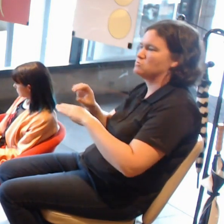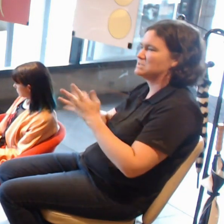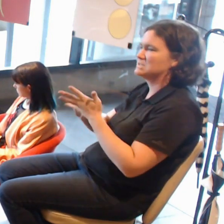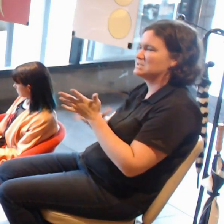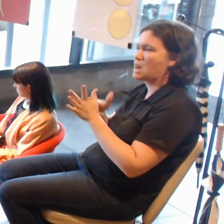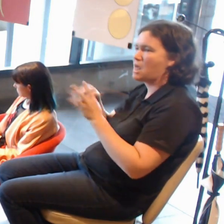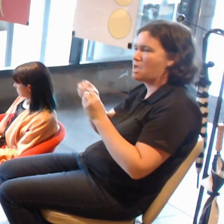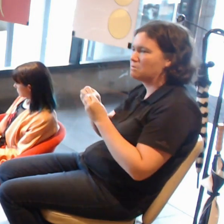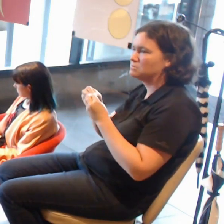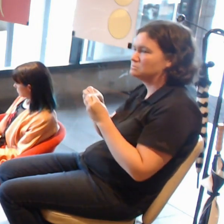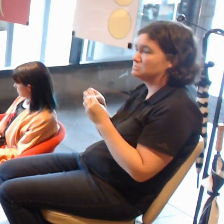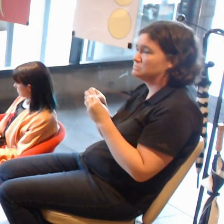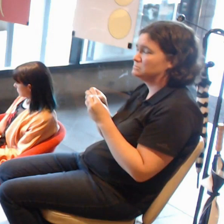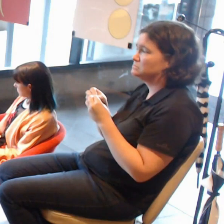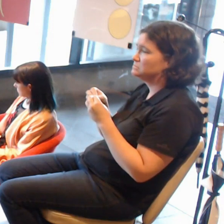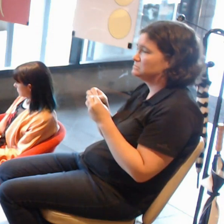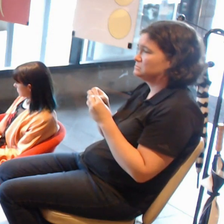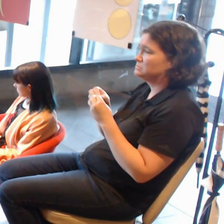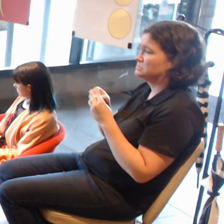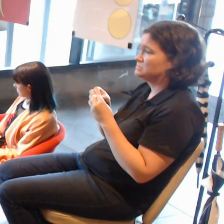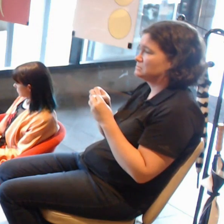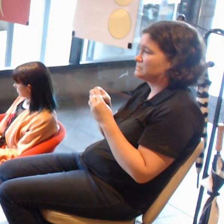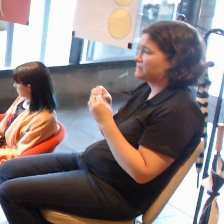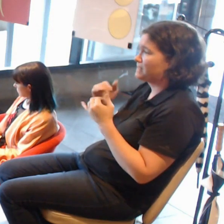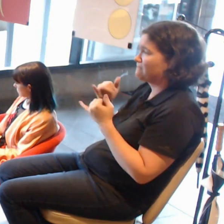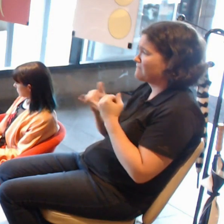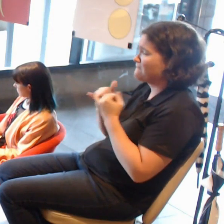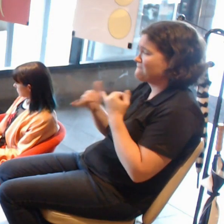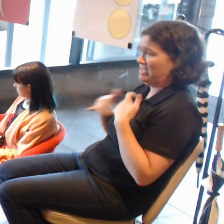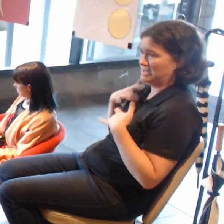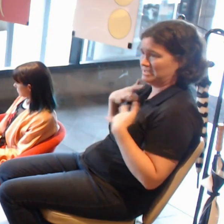That has been really exciting, and we have seen some hard evidence